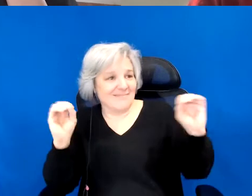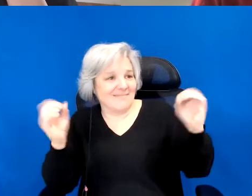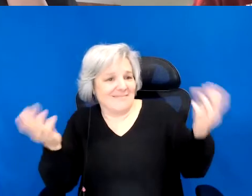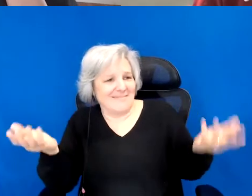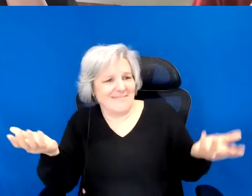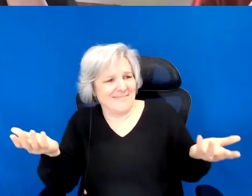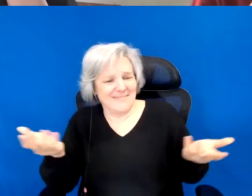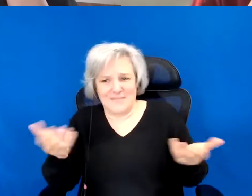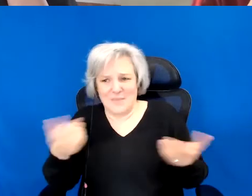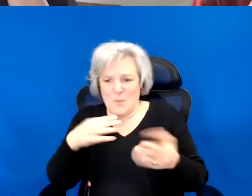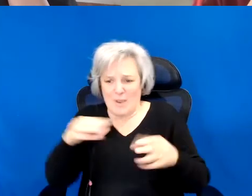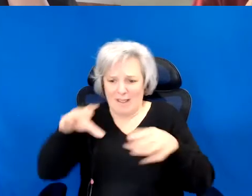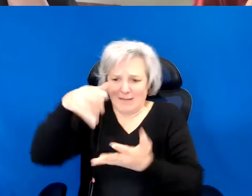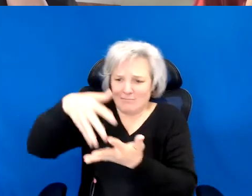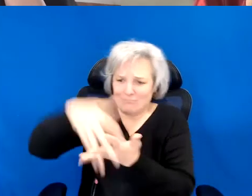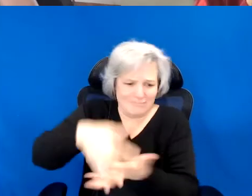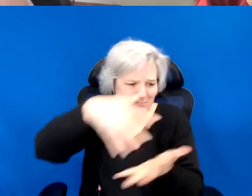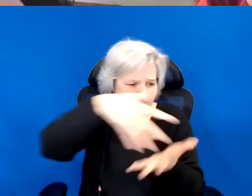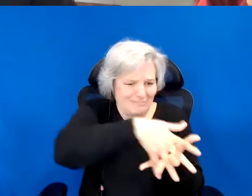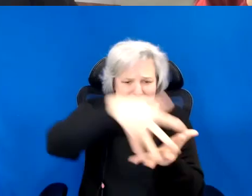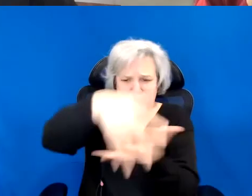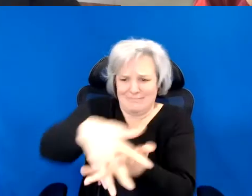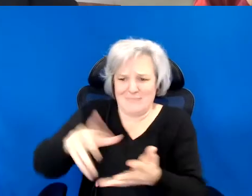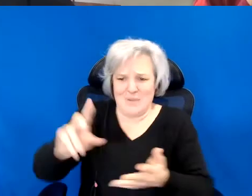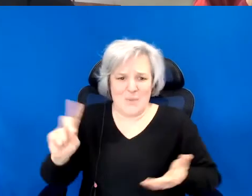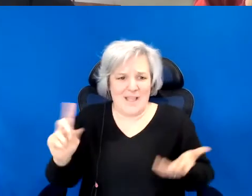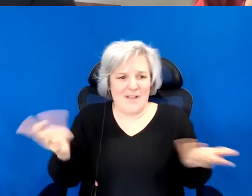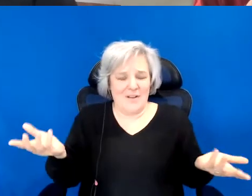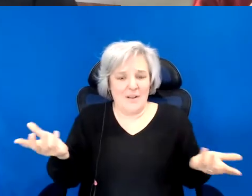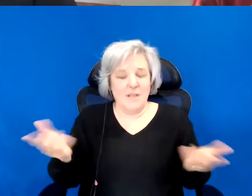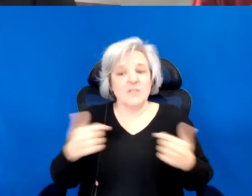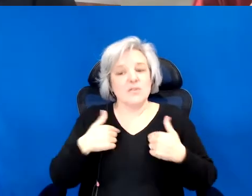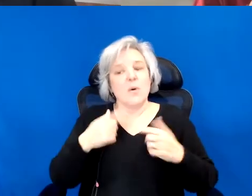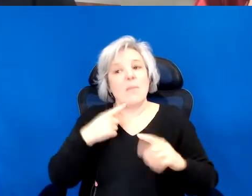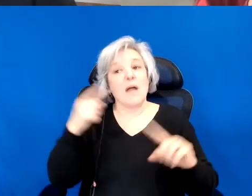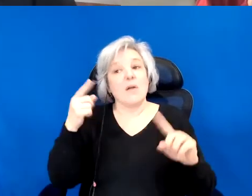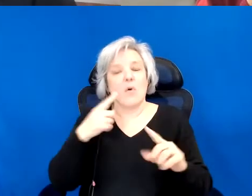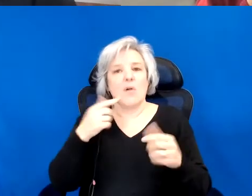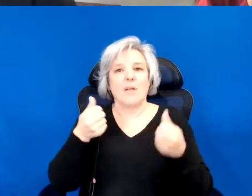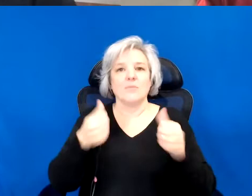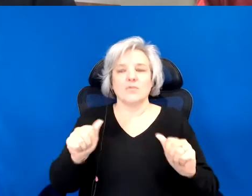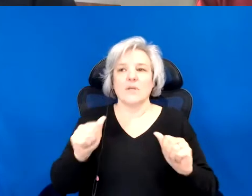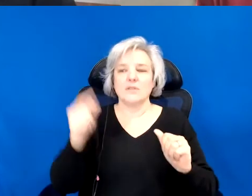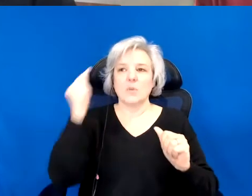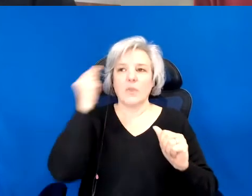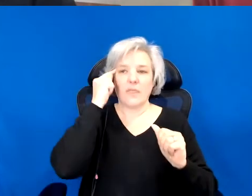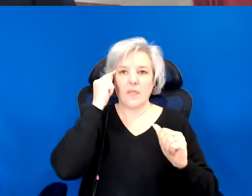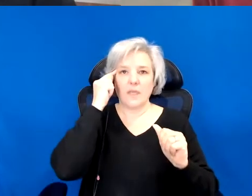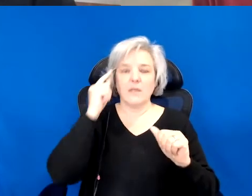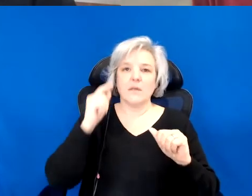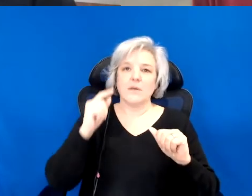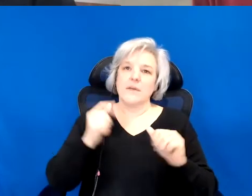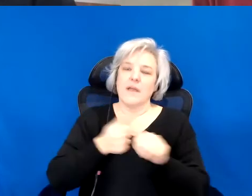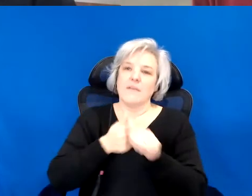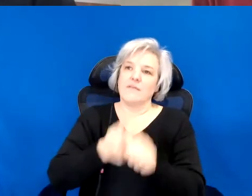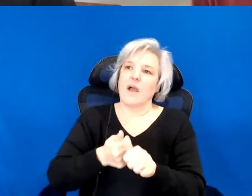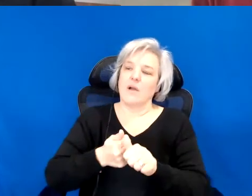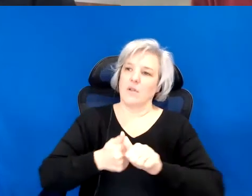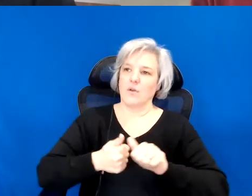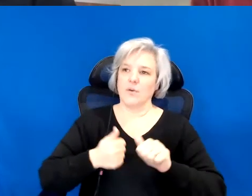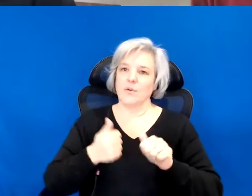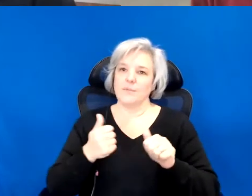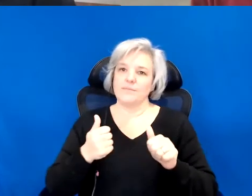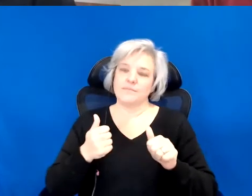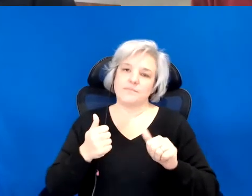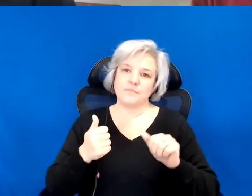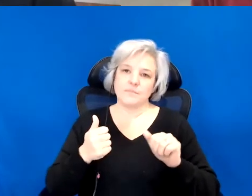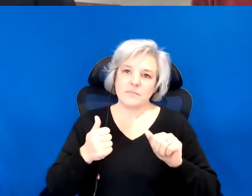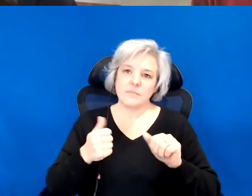Part of that for me has been about trying to abide by the potentials of what it means